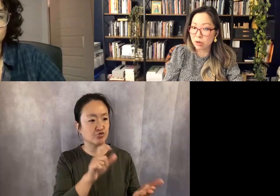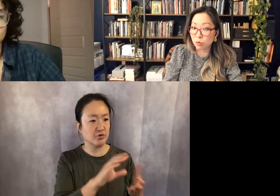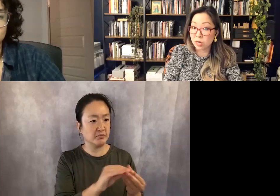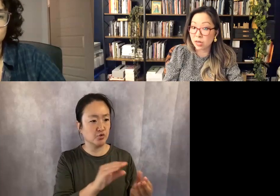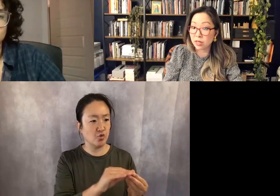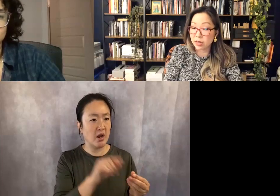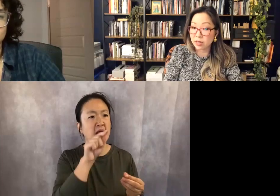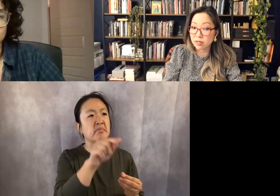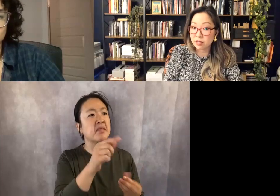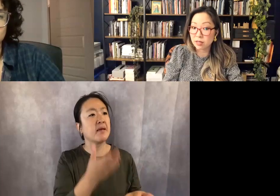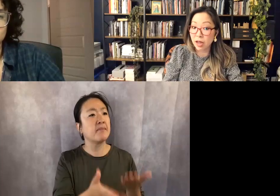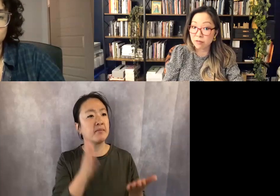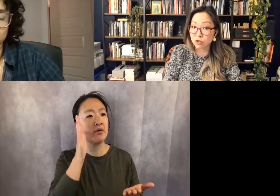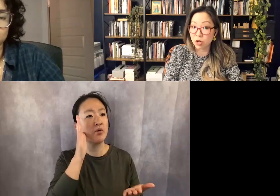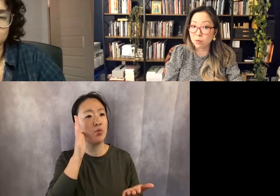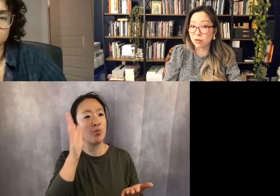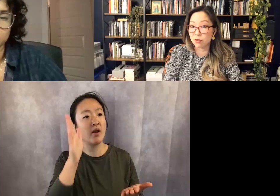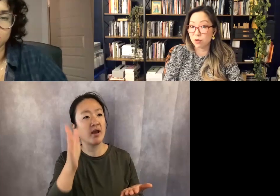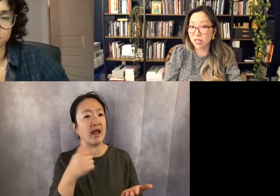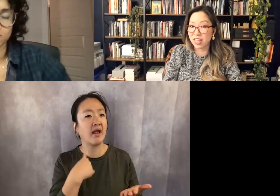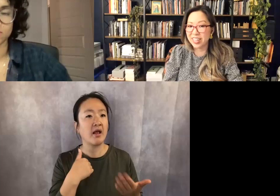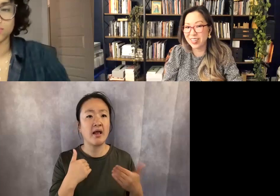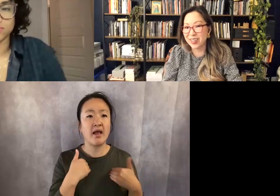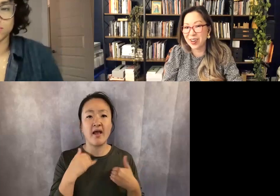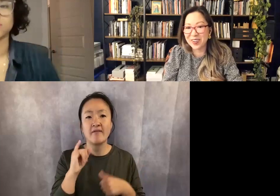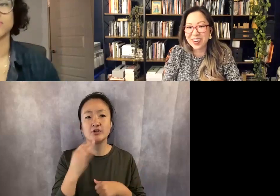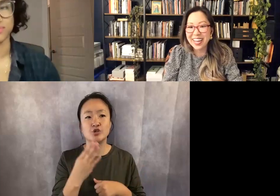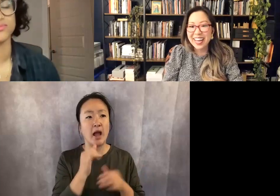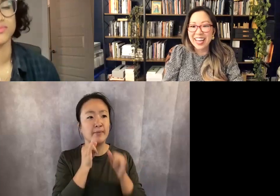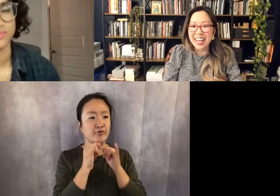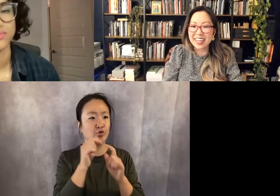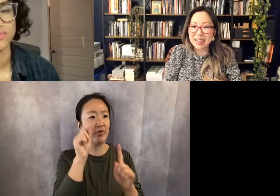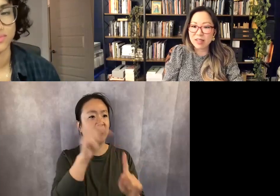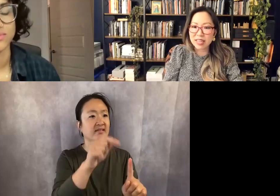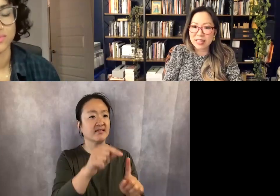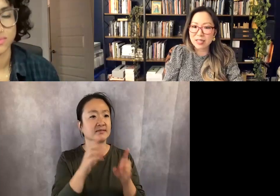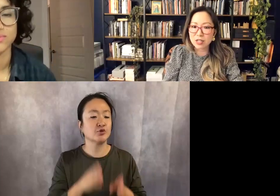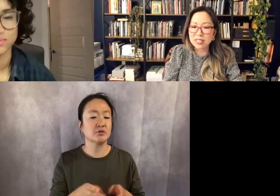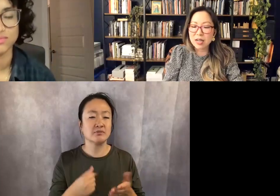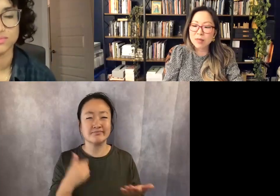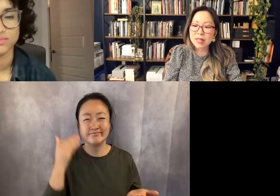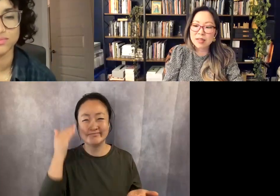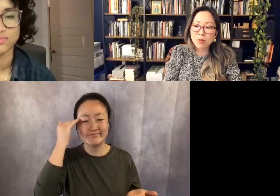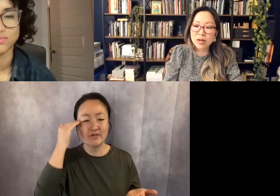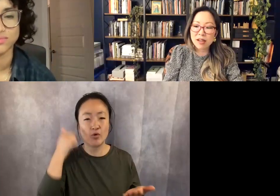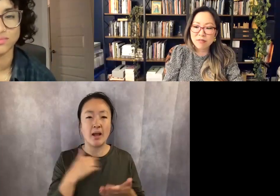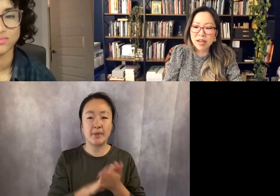might want day like I have a job interview with, you know, and I would get like stressed out.